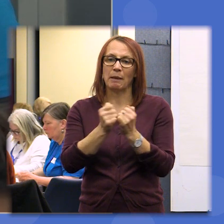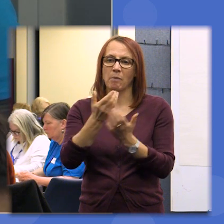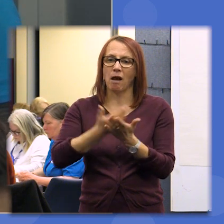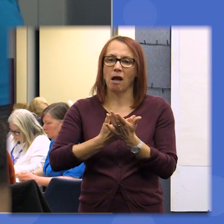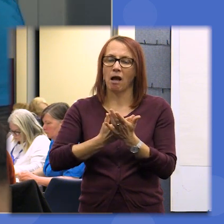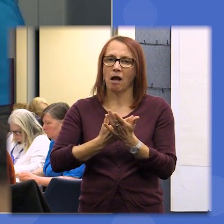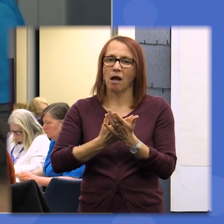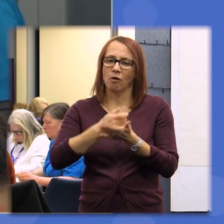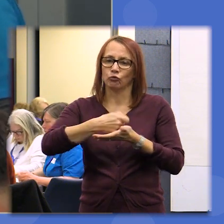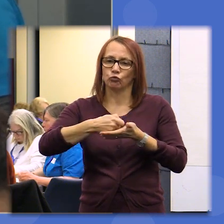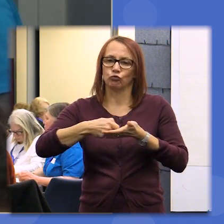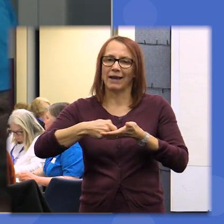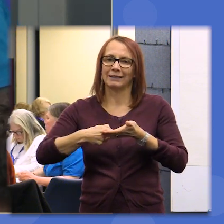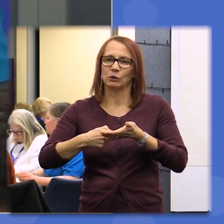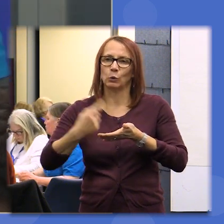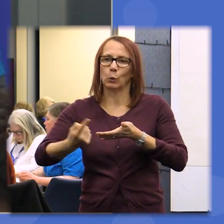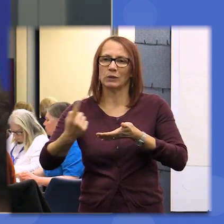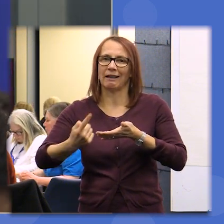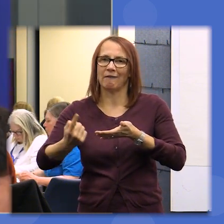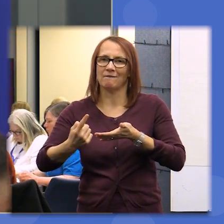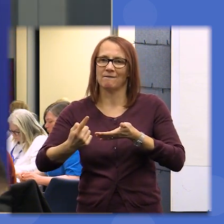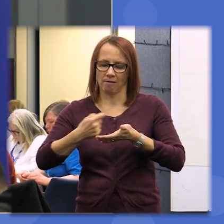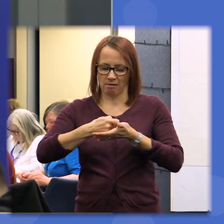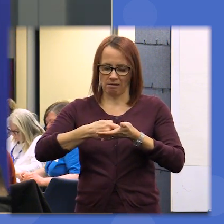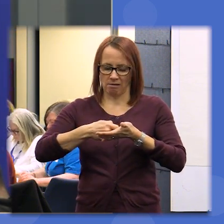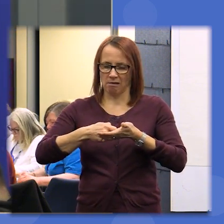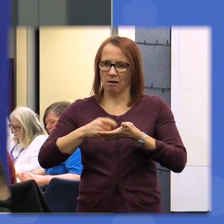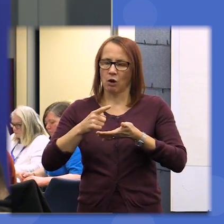yourself and that's just to capture three things that you'd like to remember